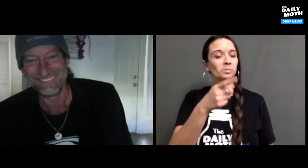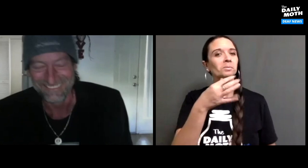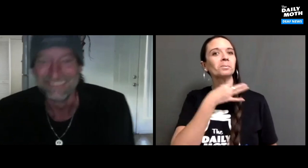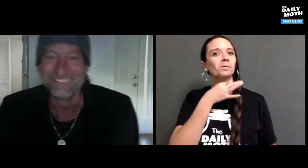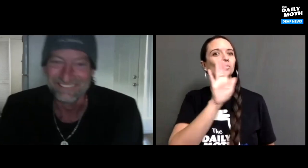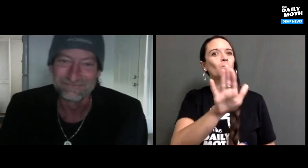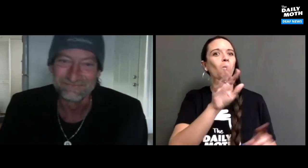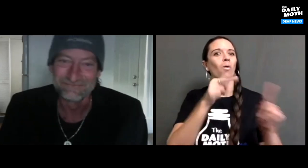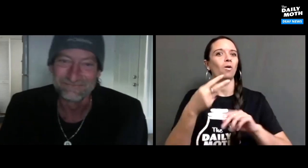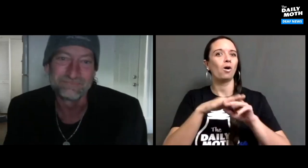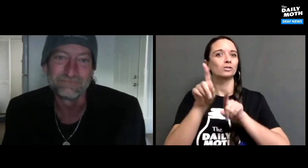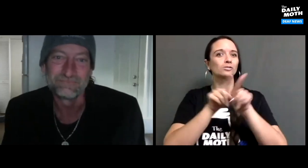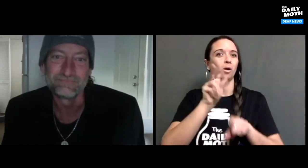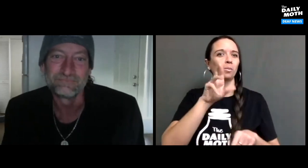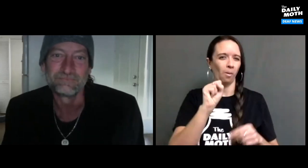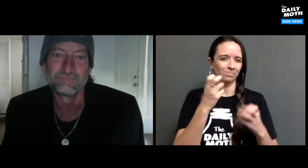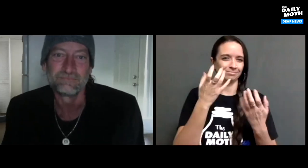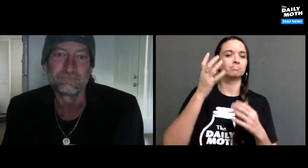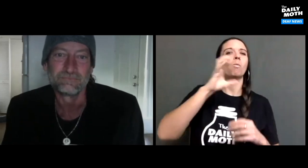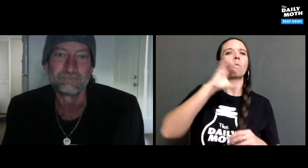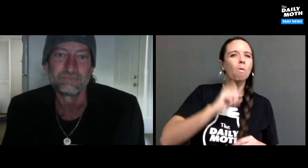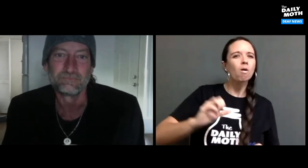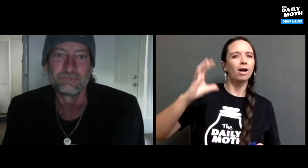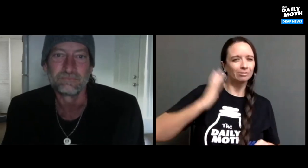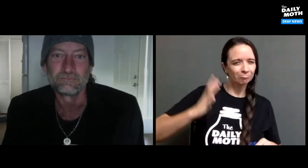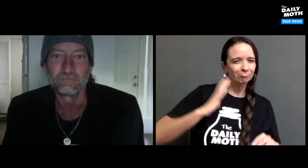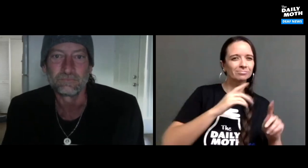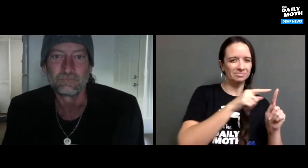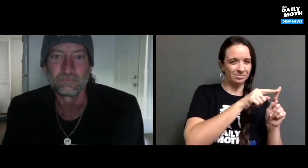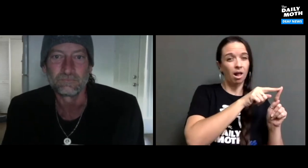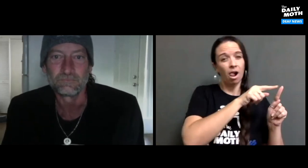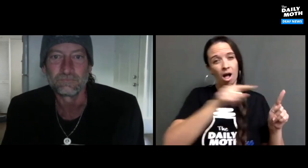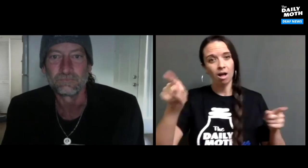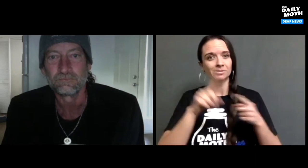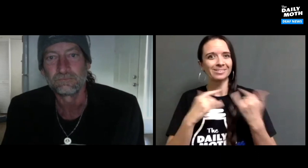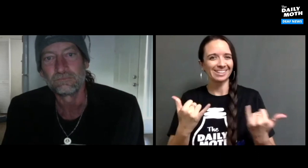Well, I am curious of your view on the Star Wars movies from back in the old days and up until today with all